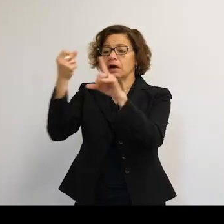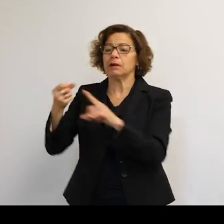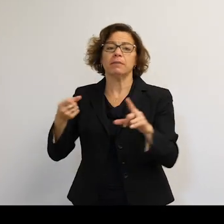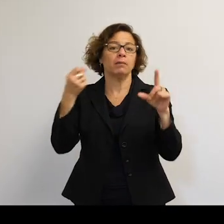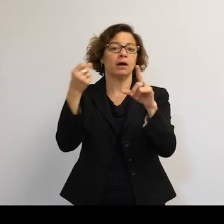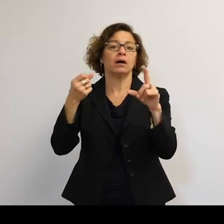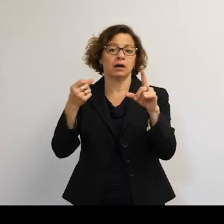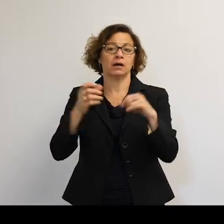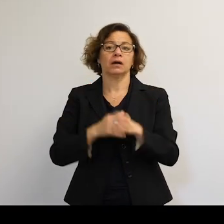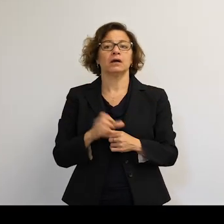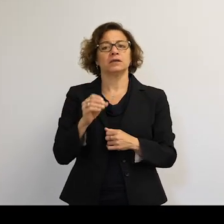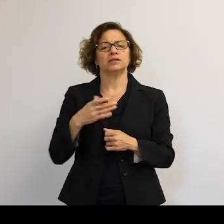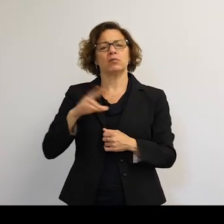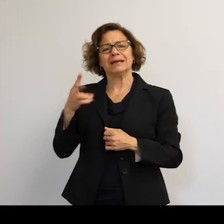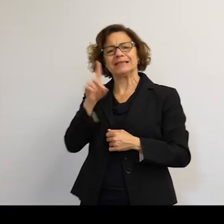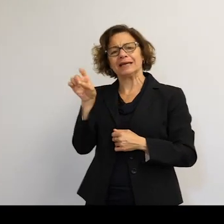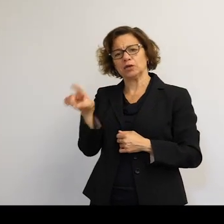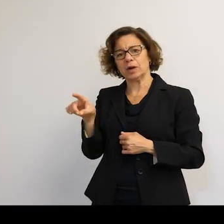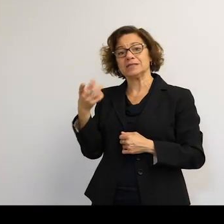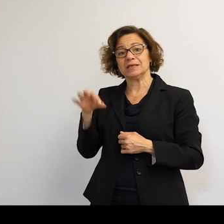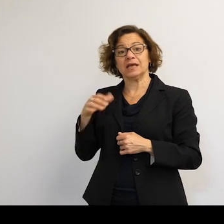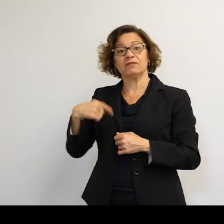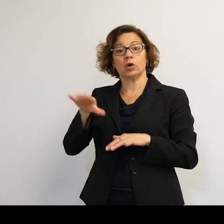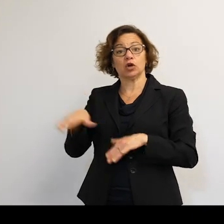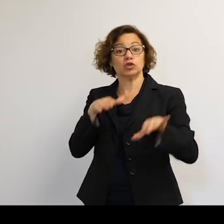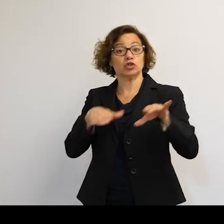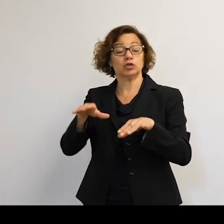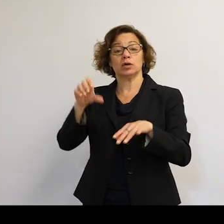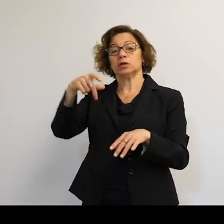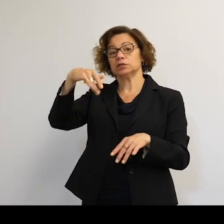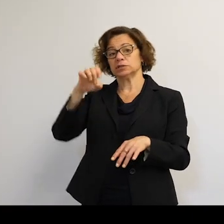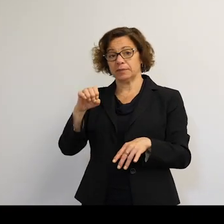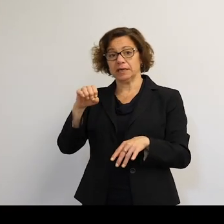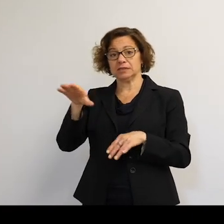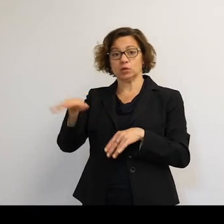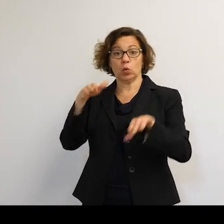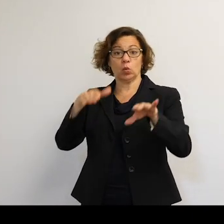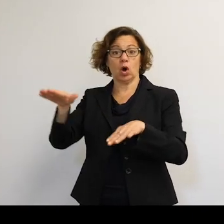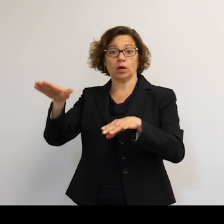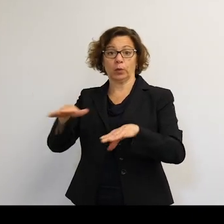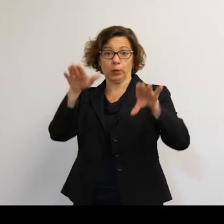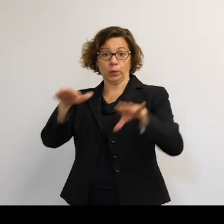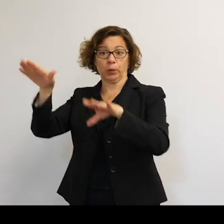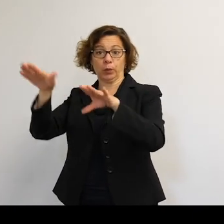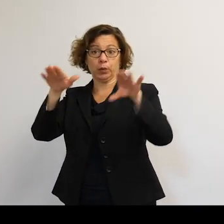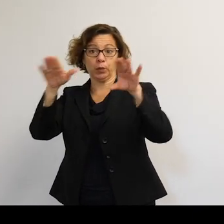So my second question is, if we're doing spacewalks, I can understand we have Kevlar vests and all that.